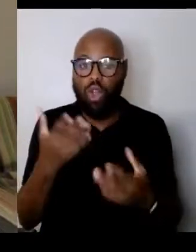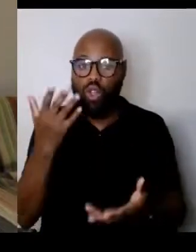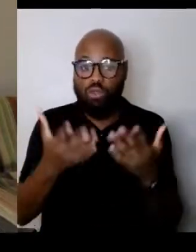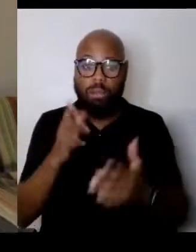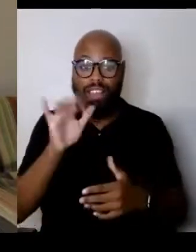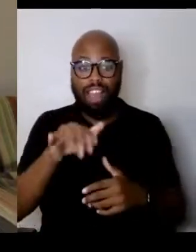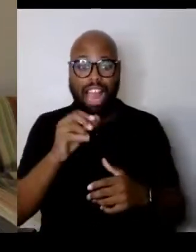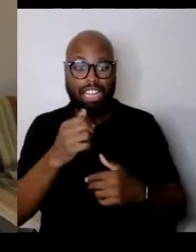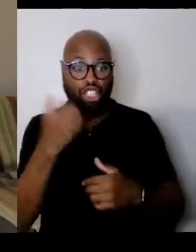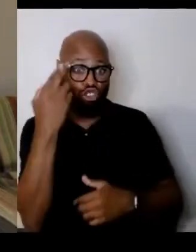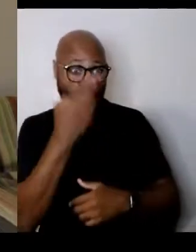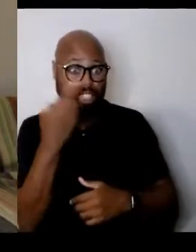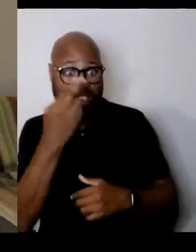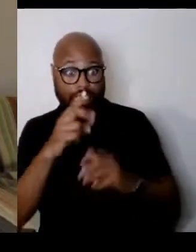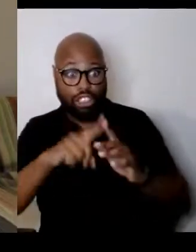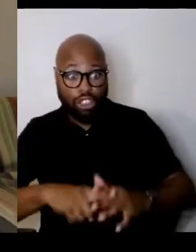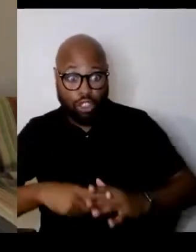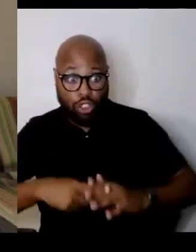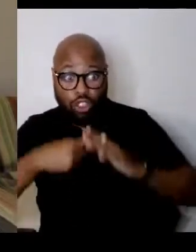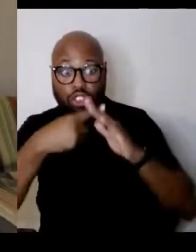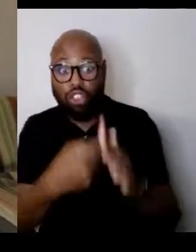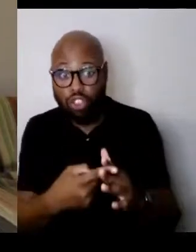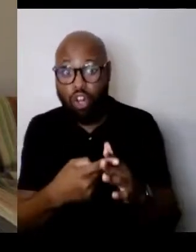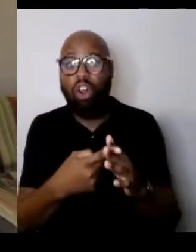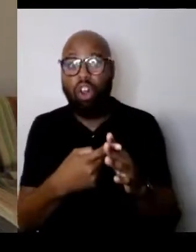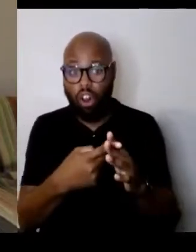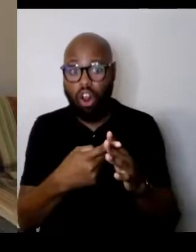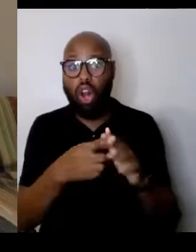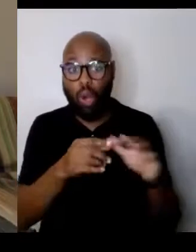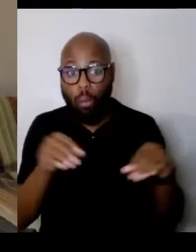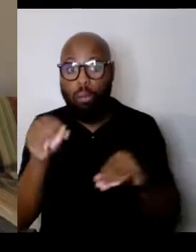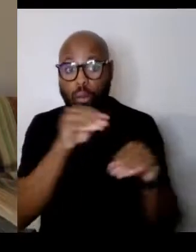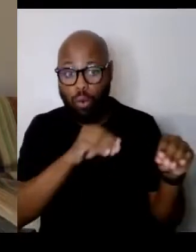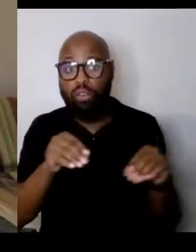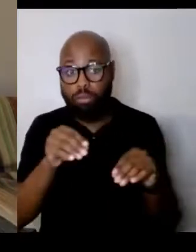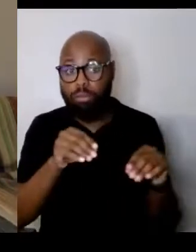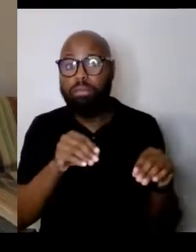for starting a movement or a group, et cetera.